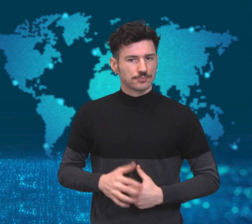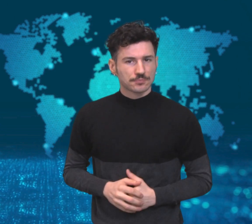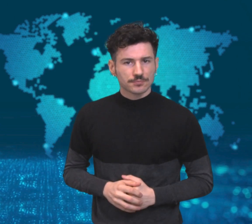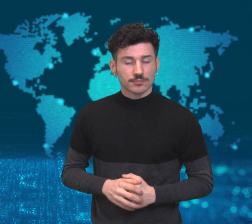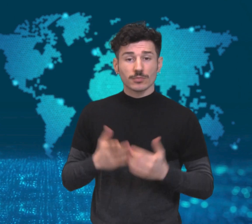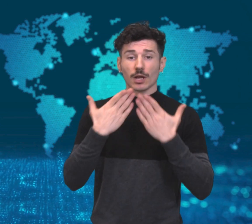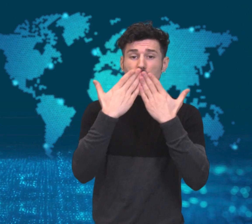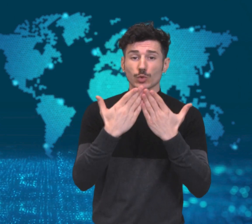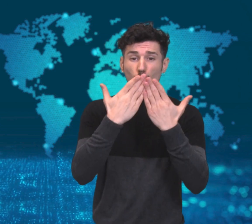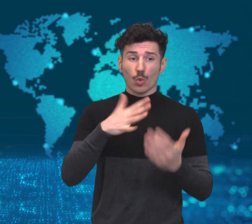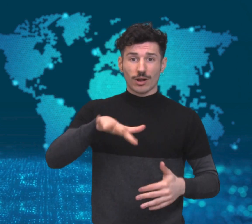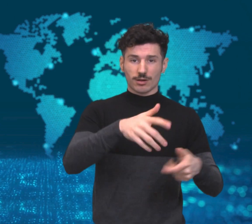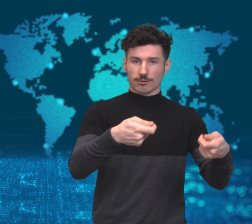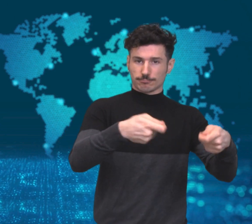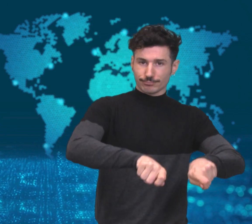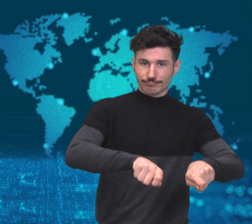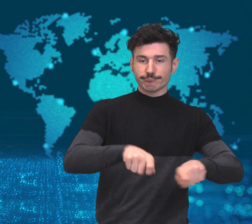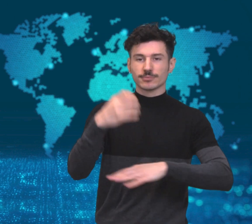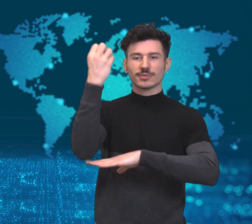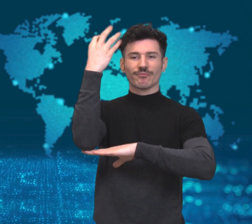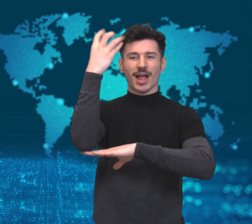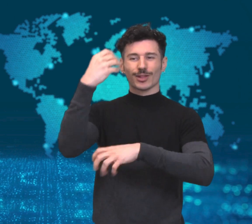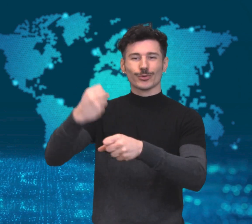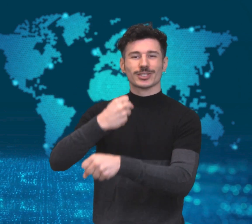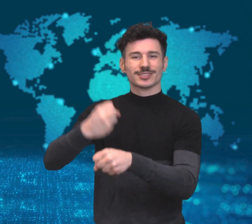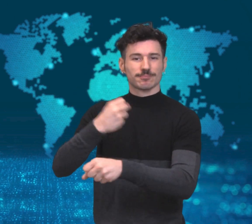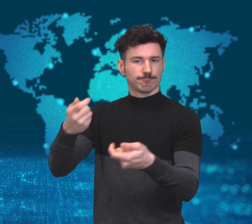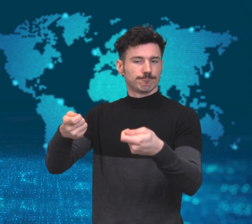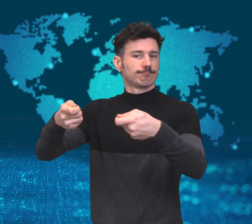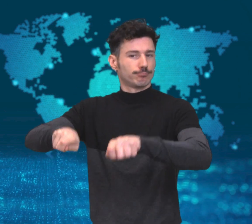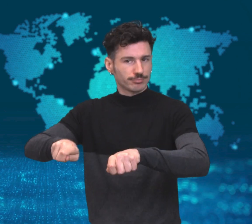tightness in the chest, and choking.